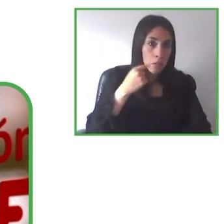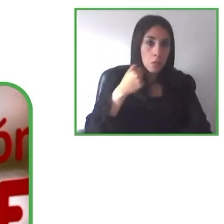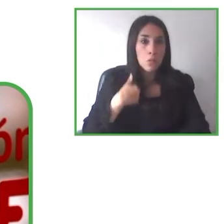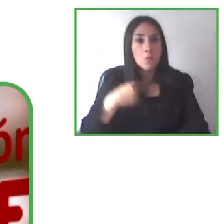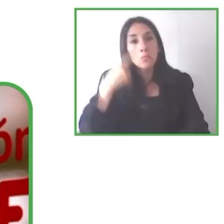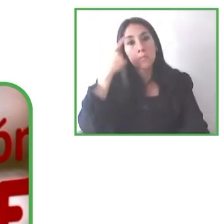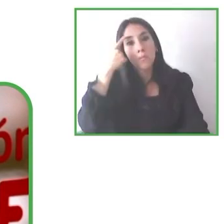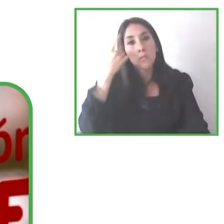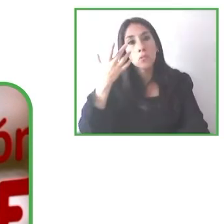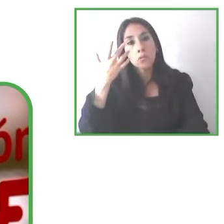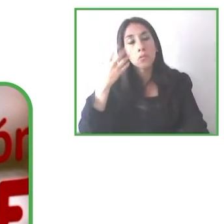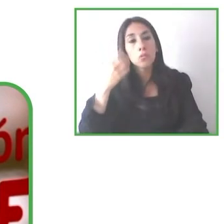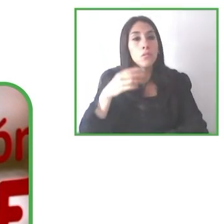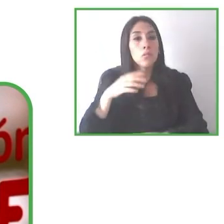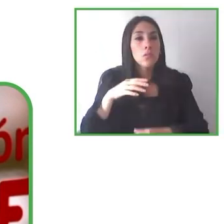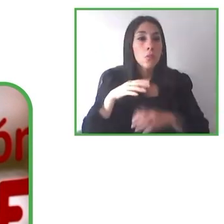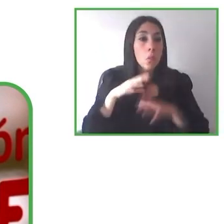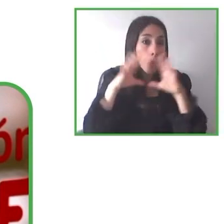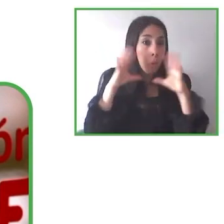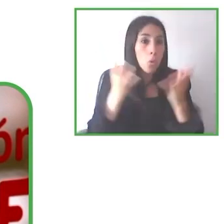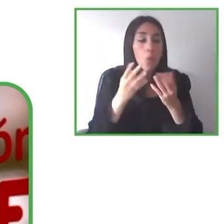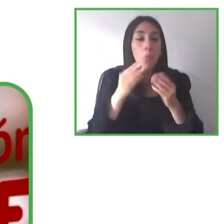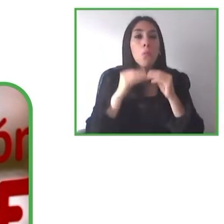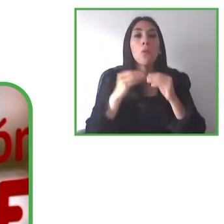the fact is the world isn't accessible at all.